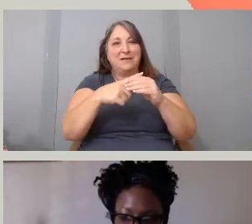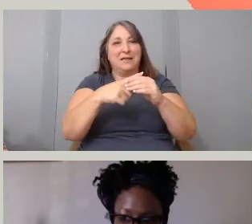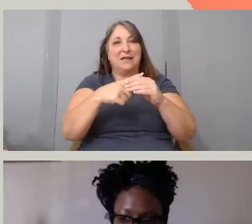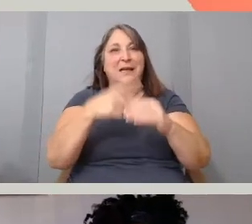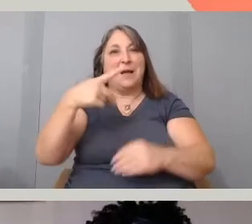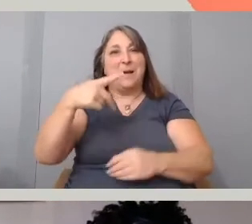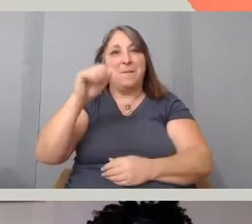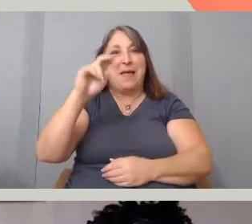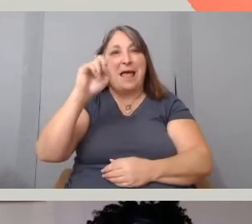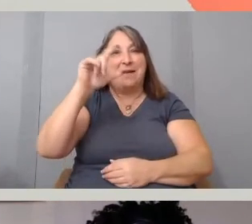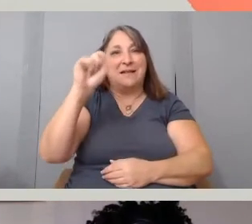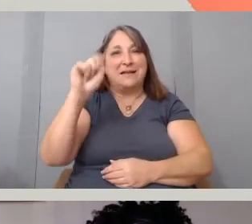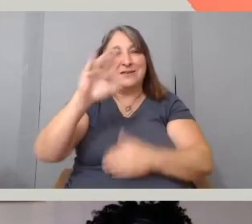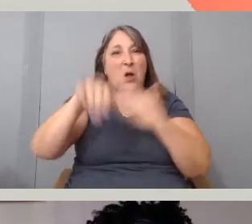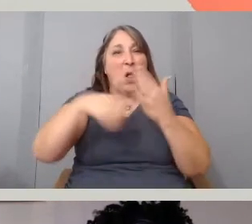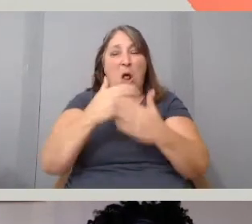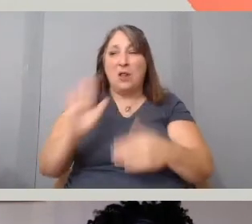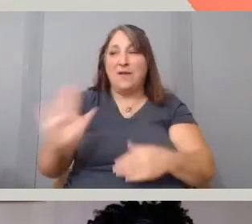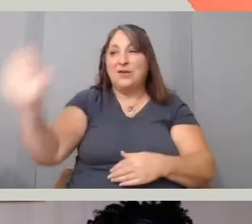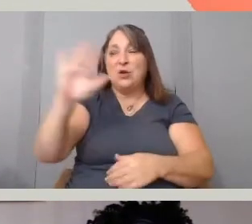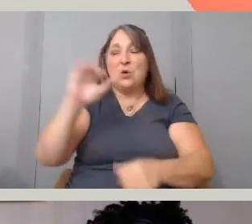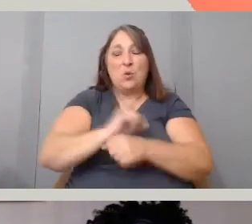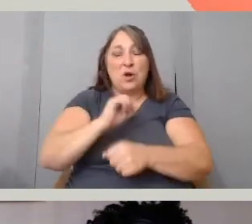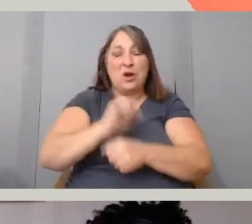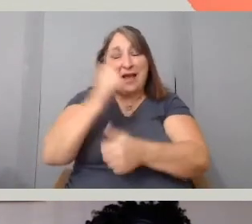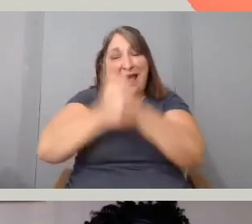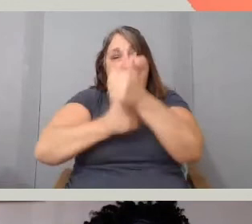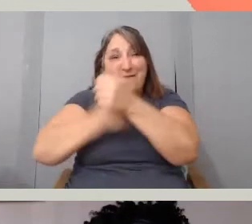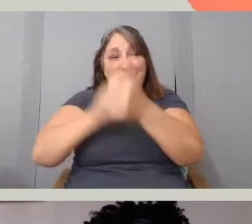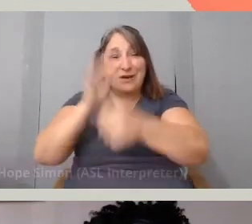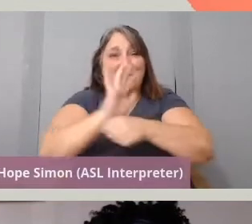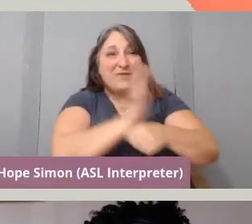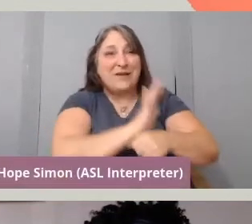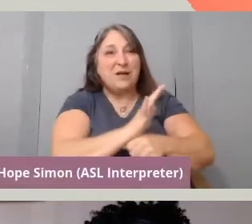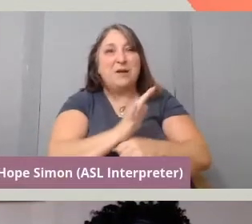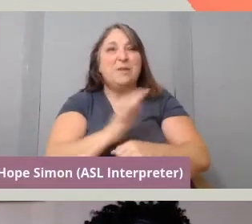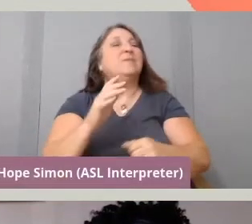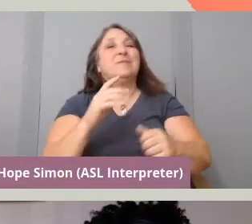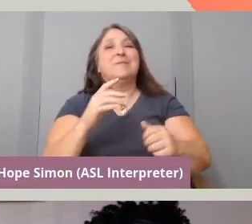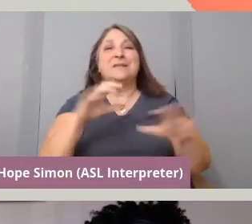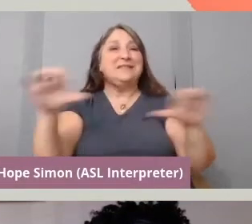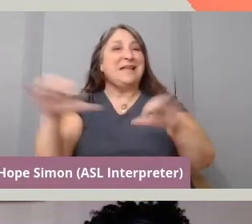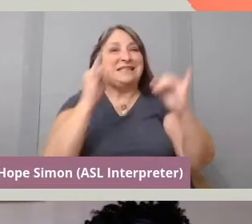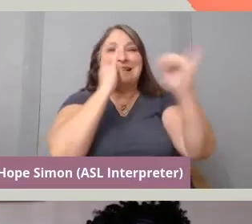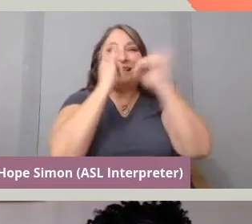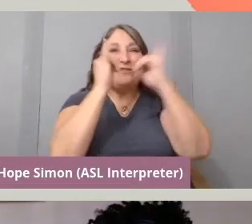is that every single one of these films approaches interviews from a different point of view.